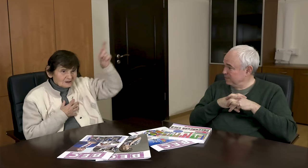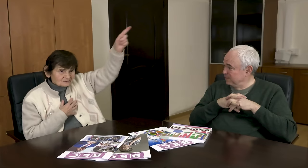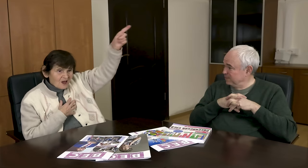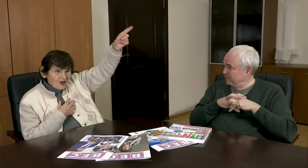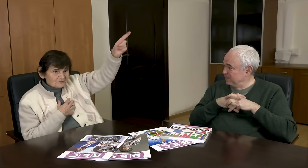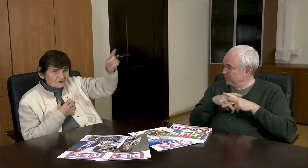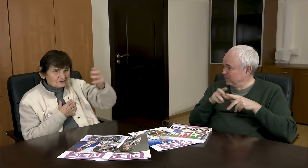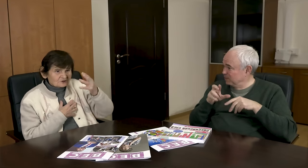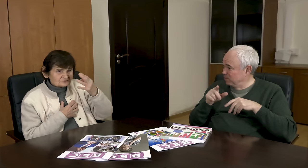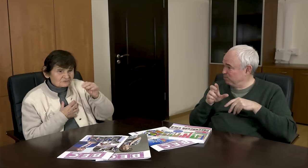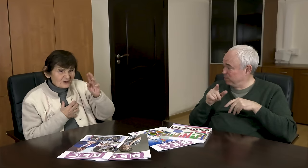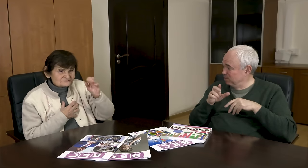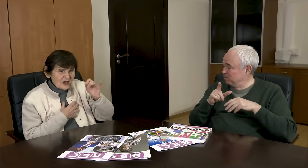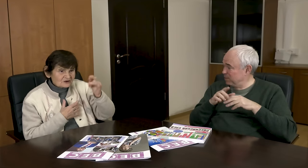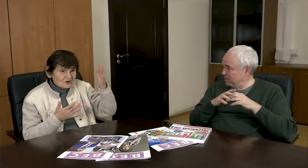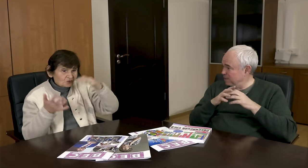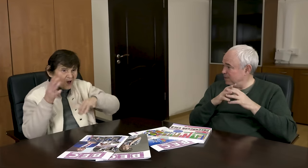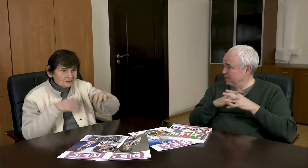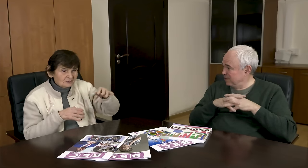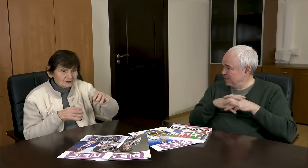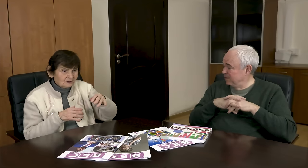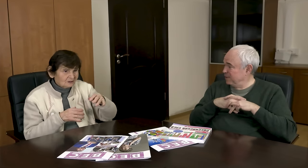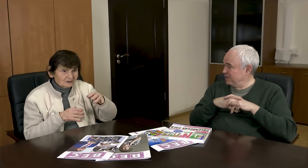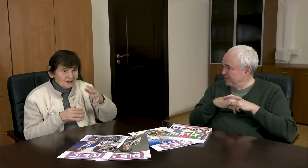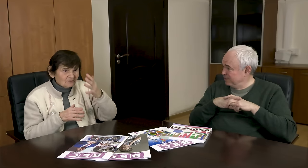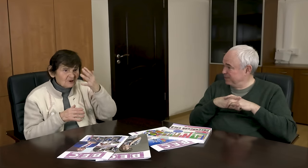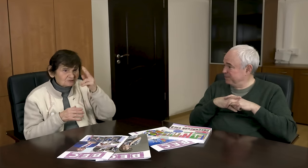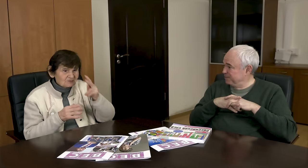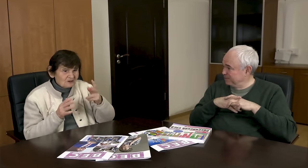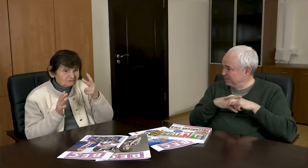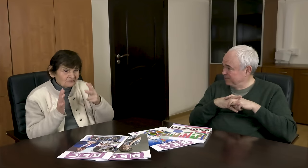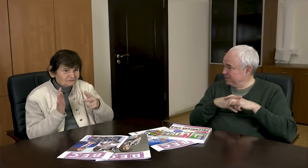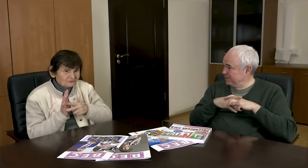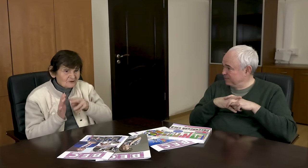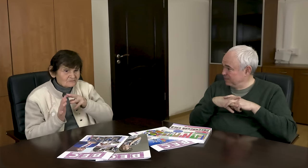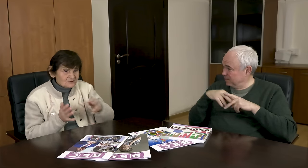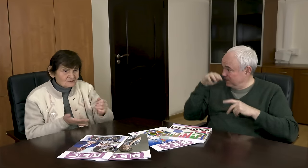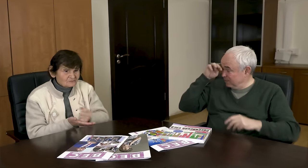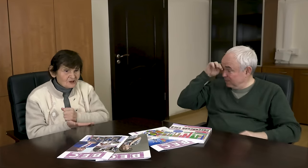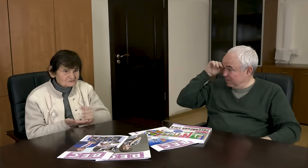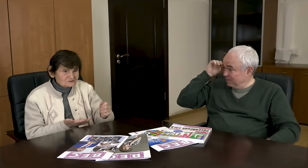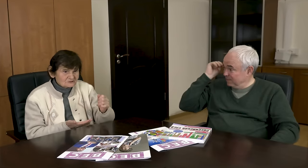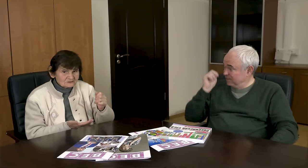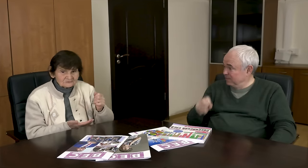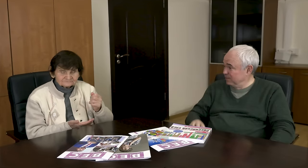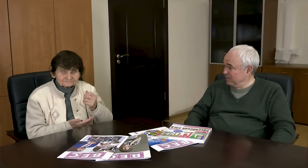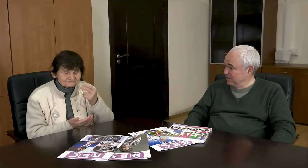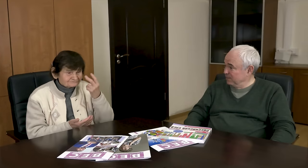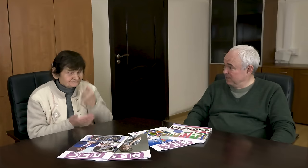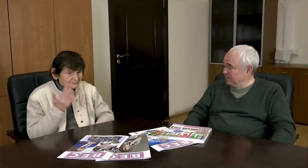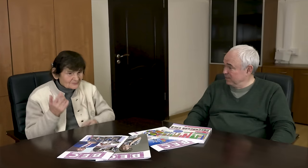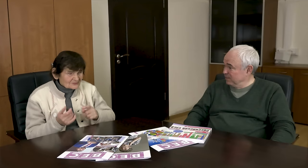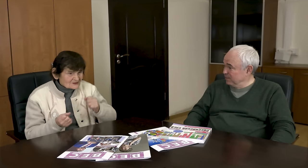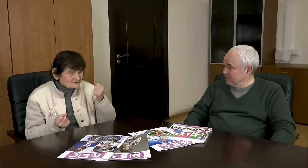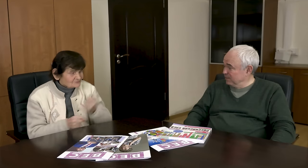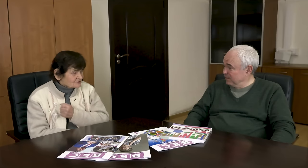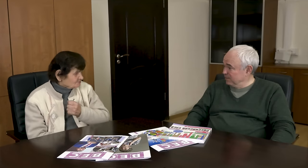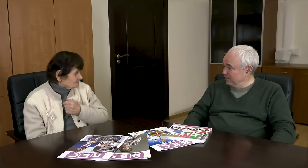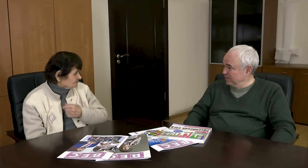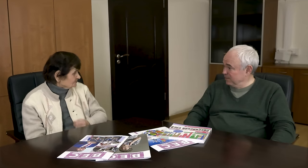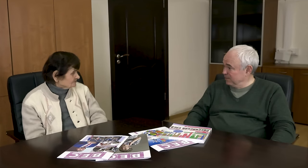In Switzerland, in the mountains, I walked 5 km in 28 minutes without proper lubrication. Failure!